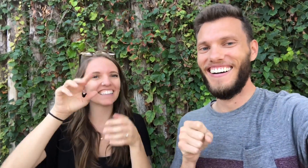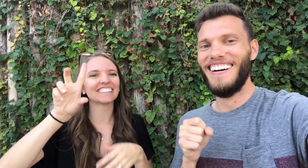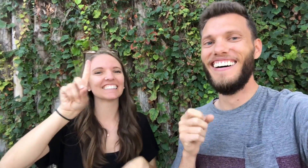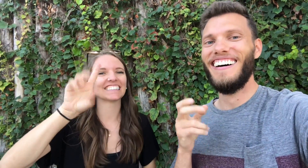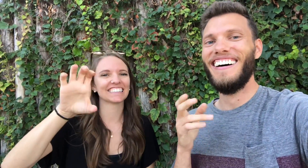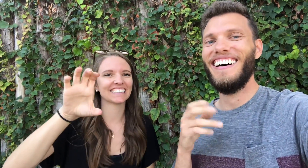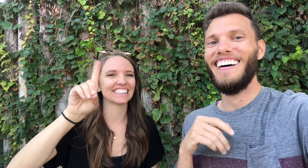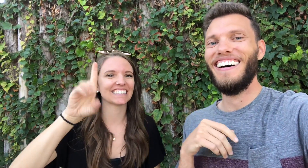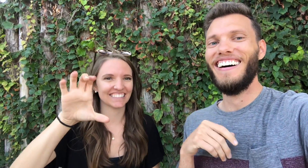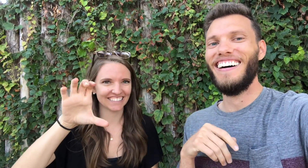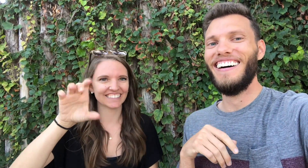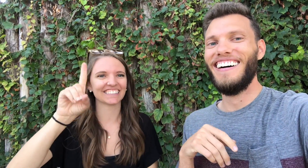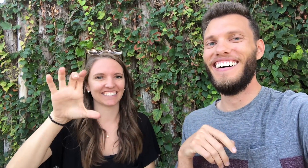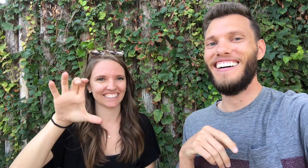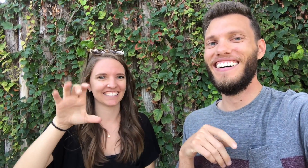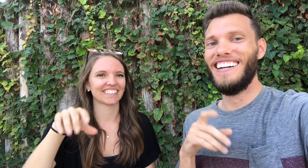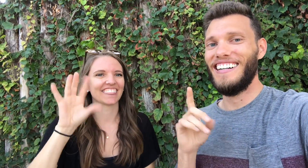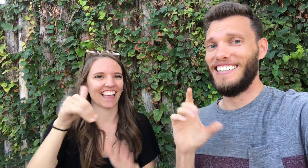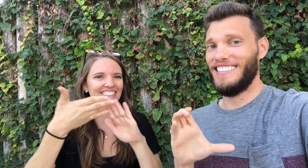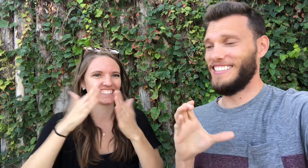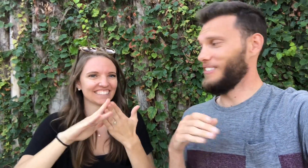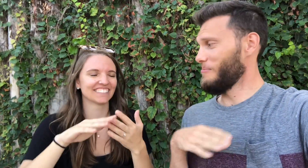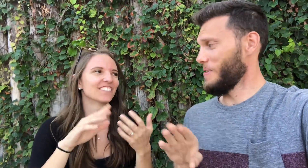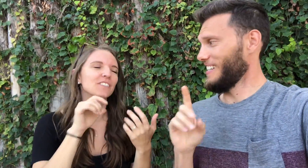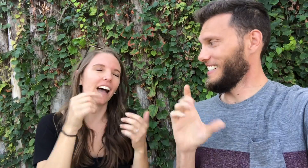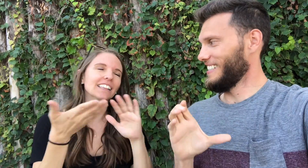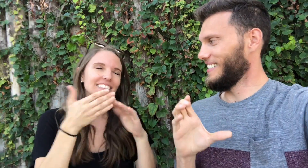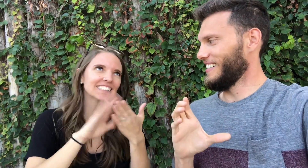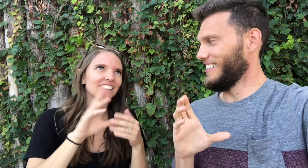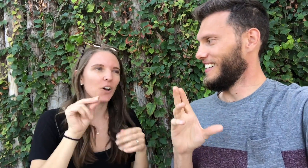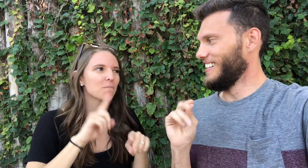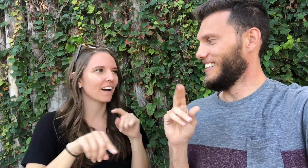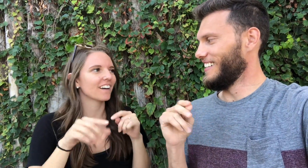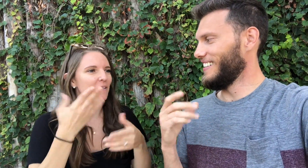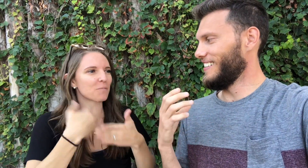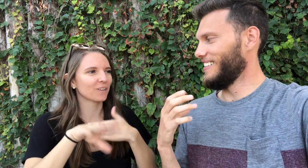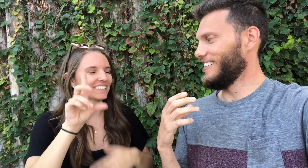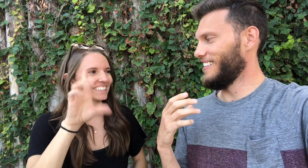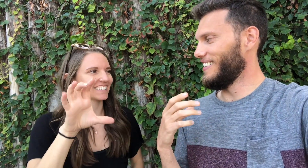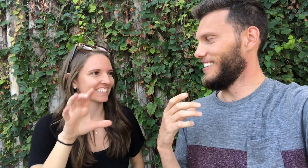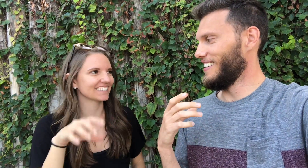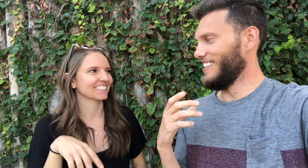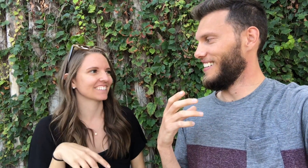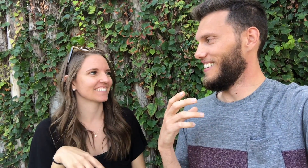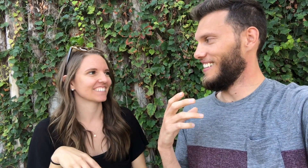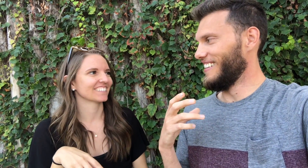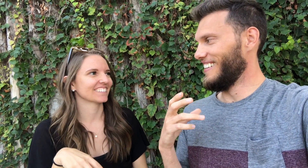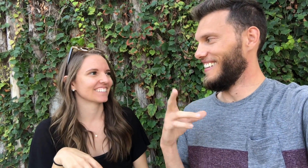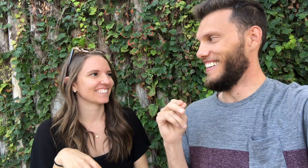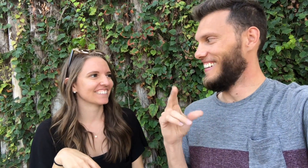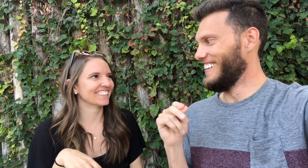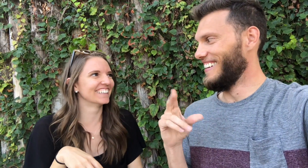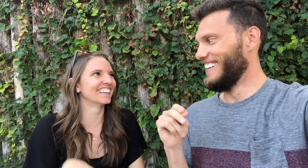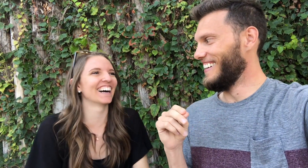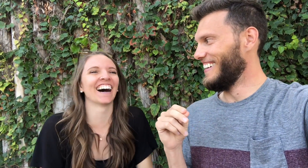DC specifically, I know that's not a city. But born in DC. No.....